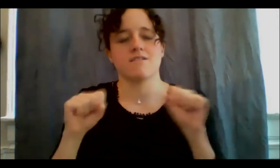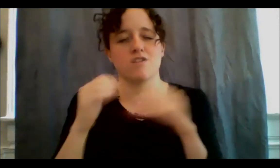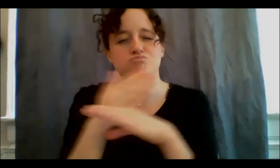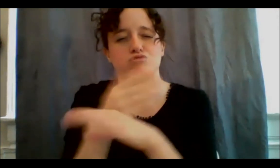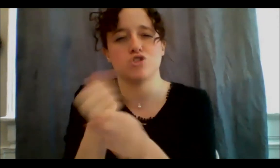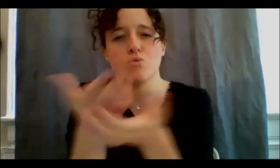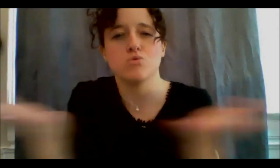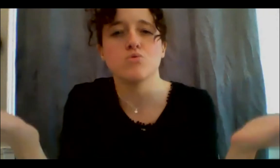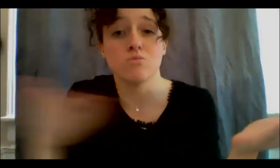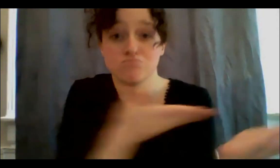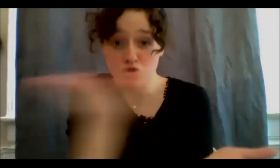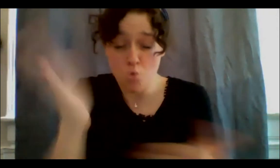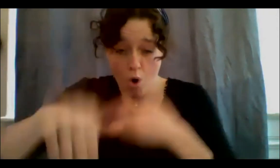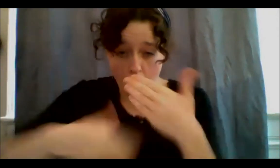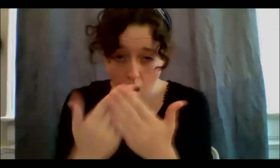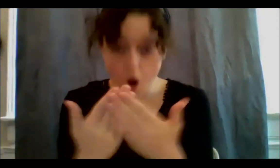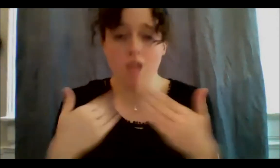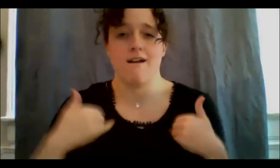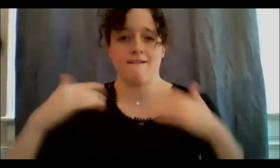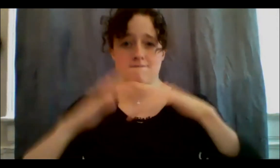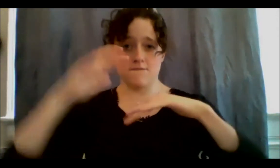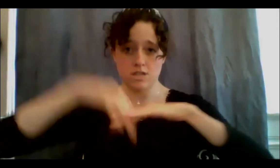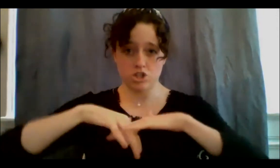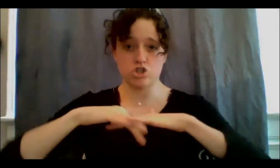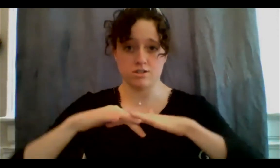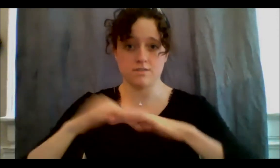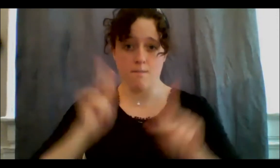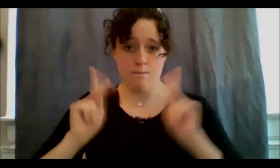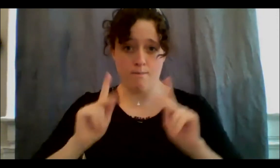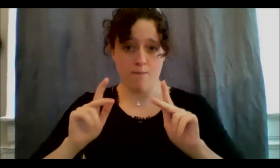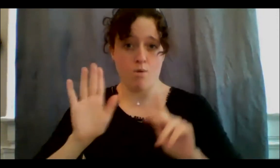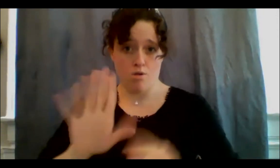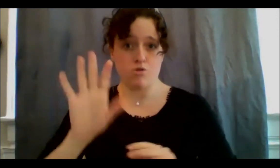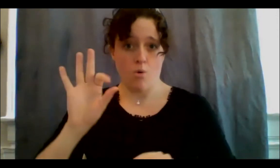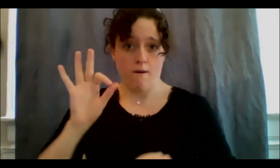ancestors. Every single person has Indigenous ancestors, and in this case